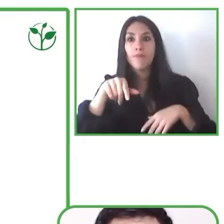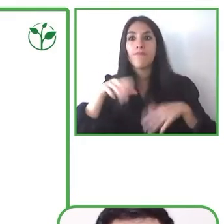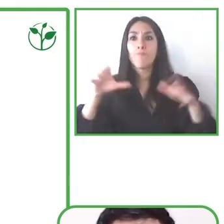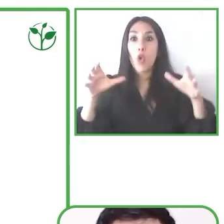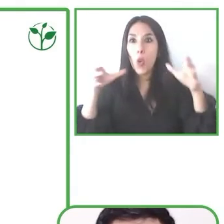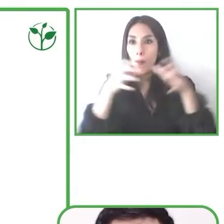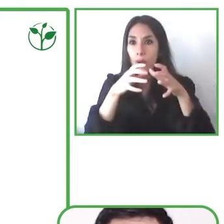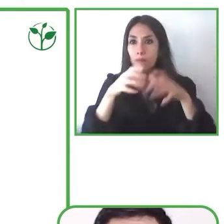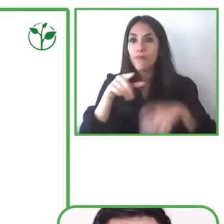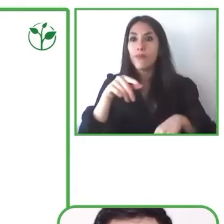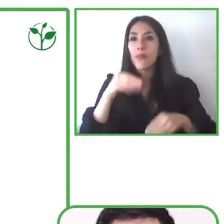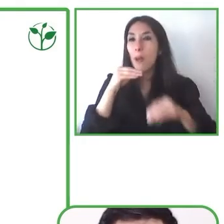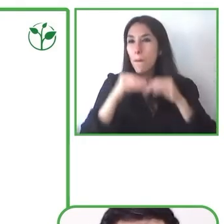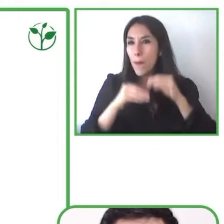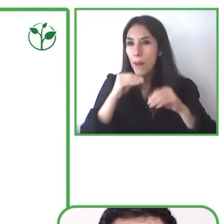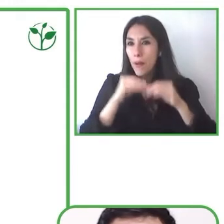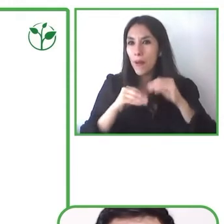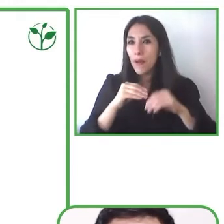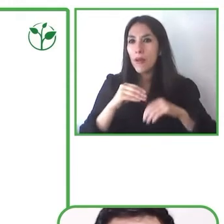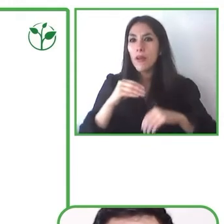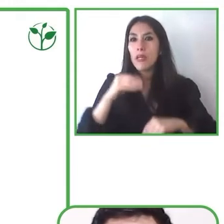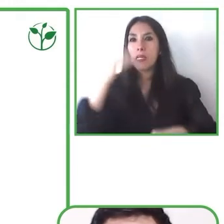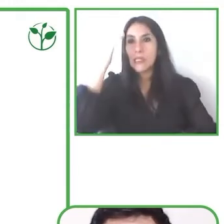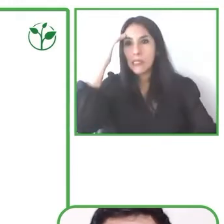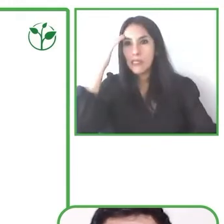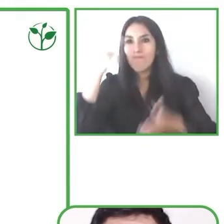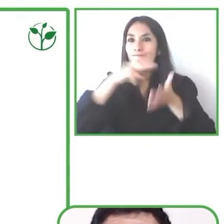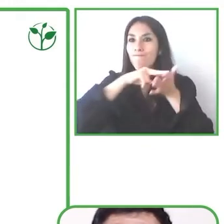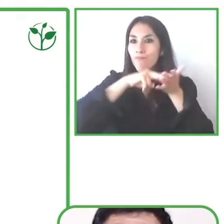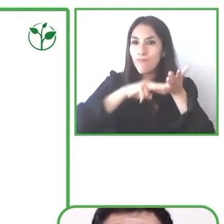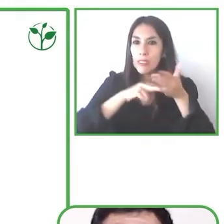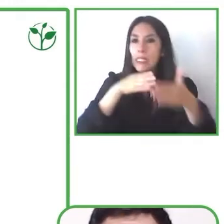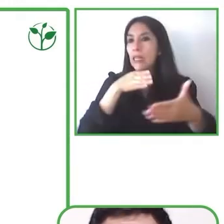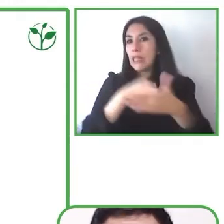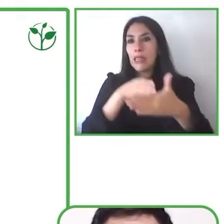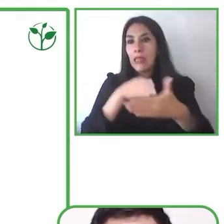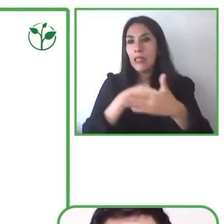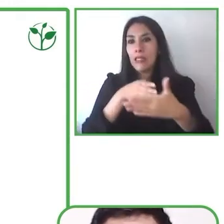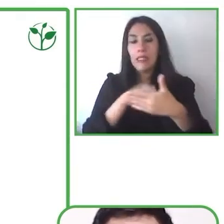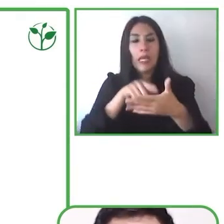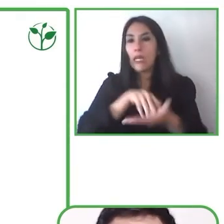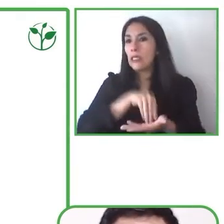and writing learning in children with Down Syndrome. When we see this